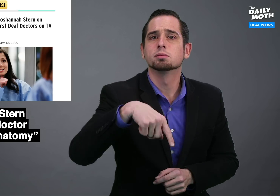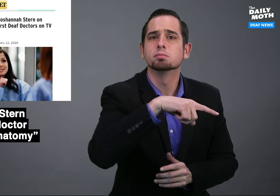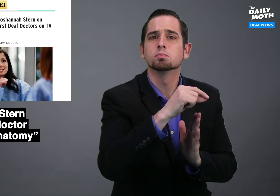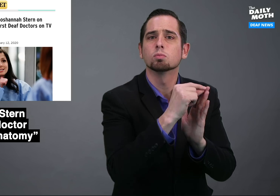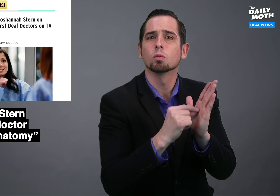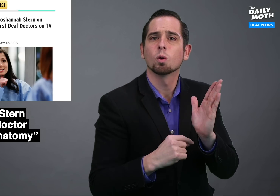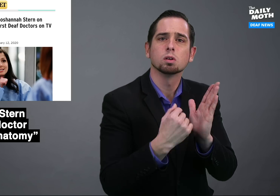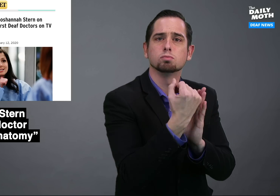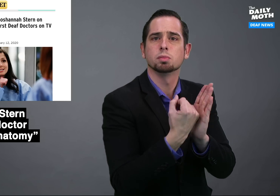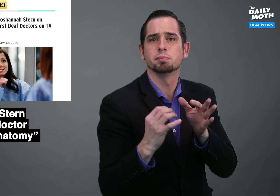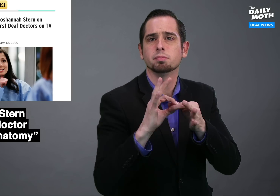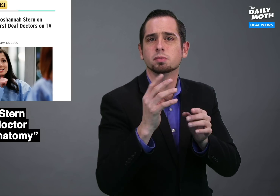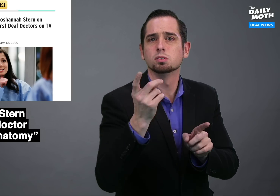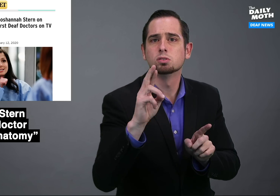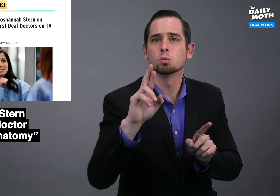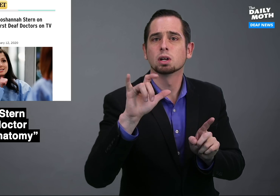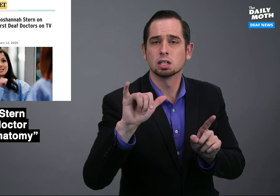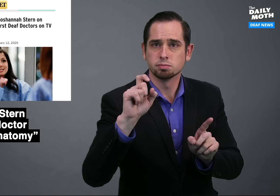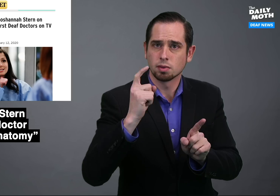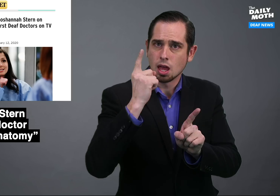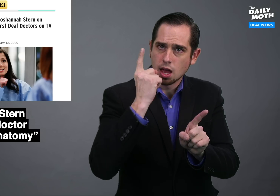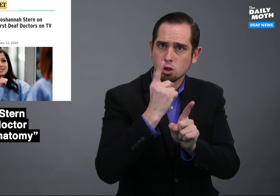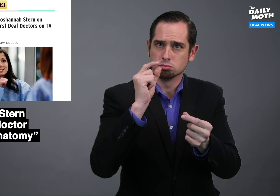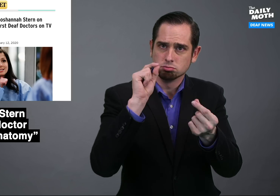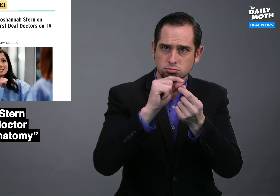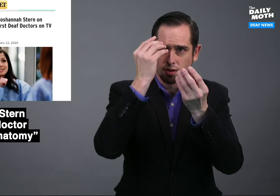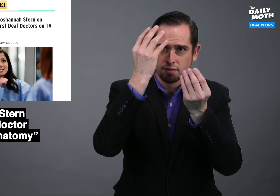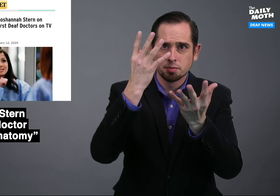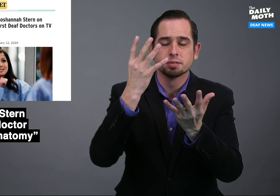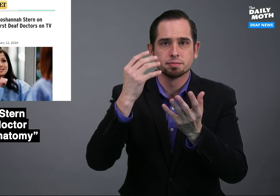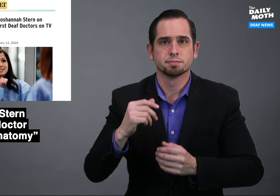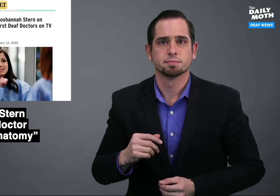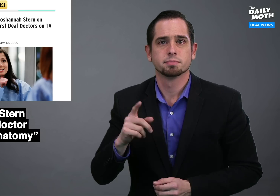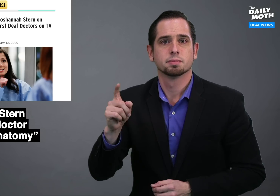what they wrote about Dr. Riley was accurate.